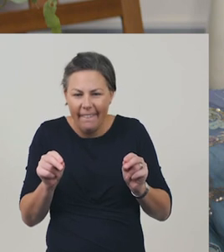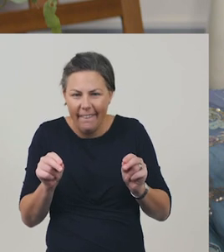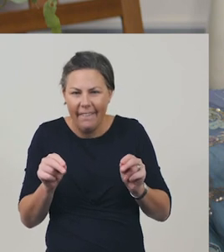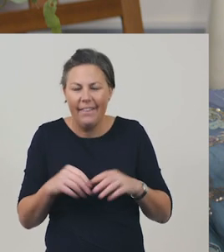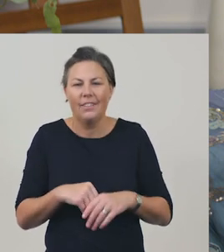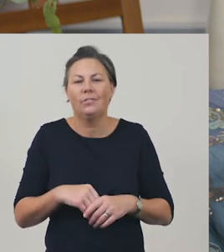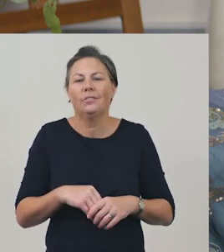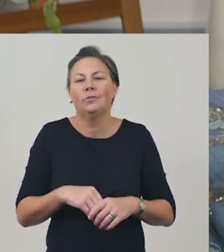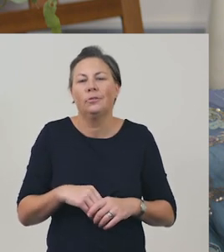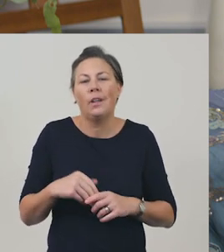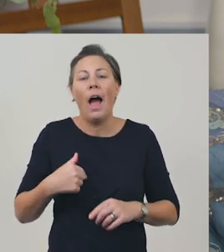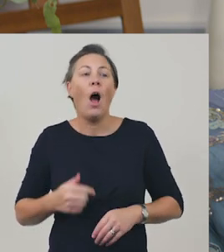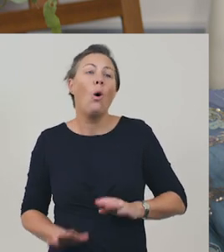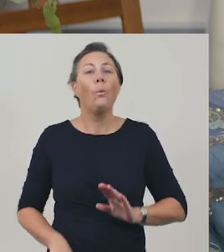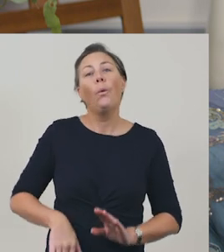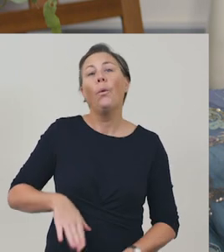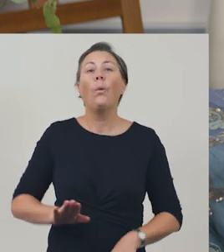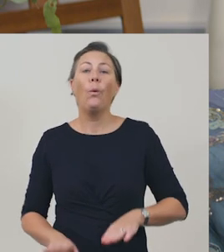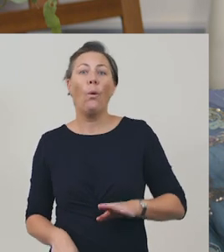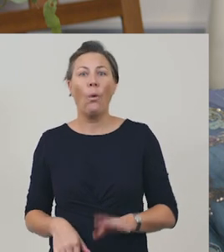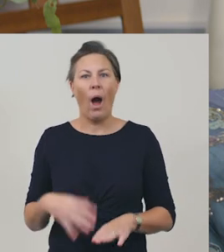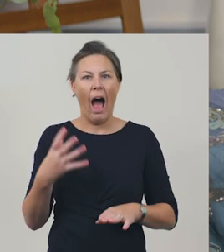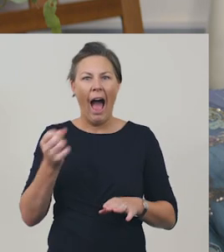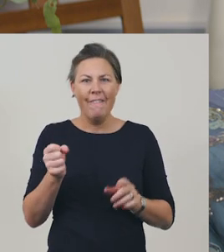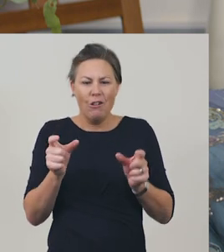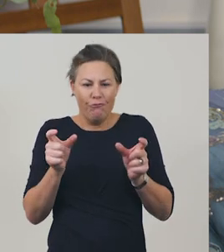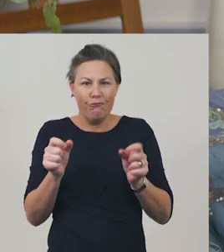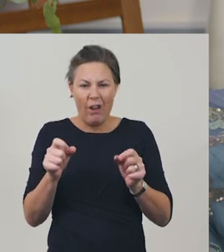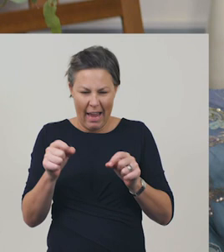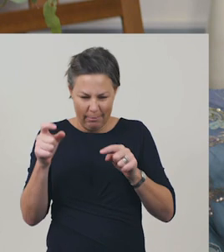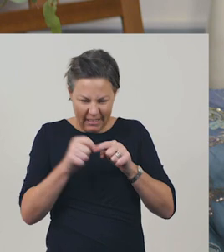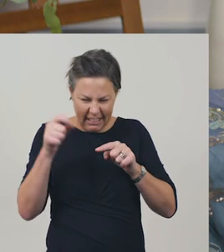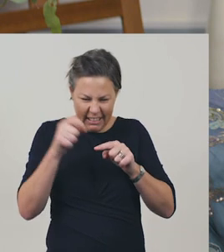Just where I am paddling crabs tickle at my toes.